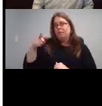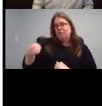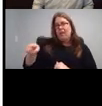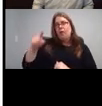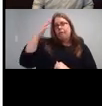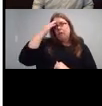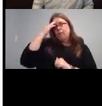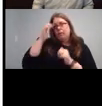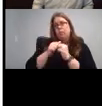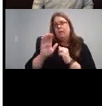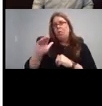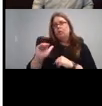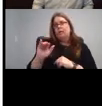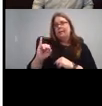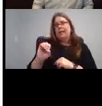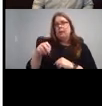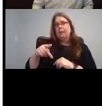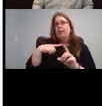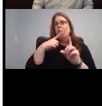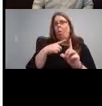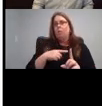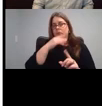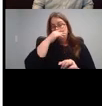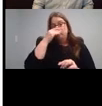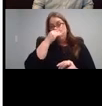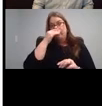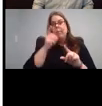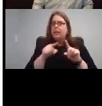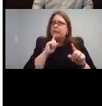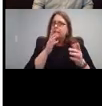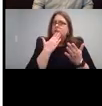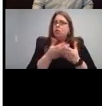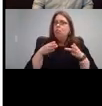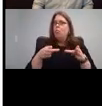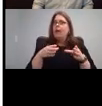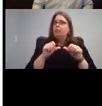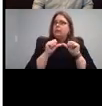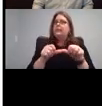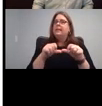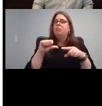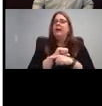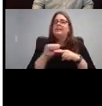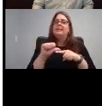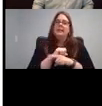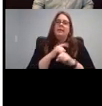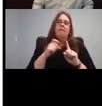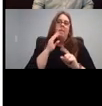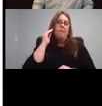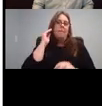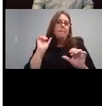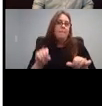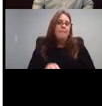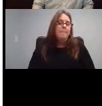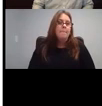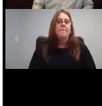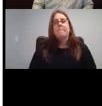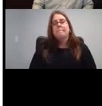is a good a good way to get to get that practices.